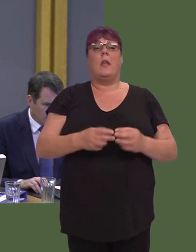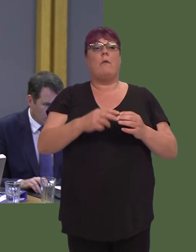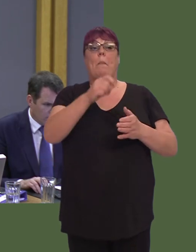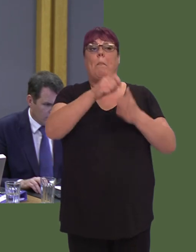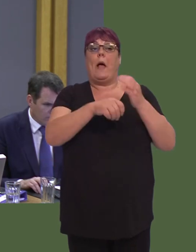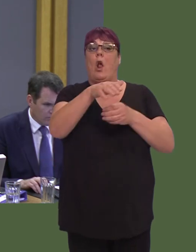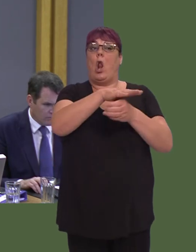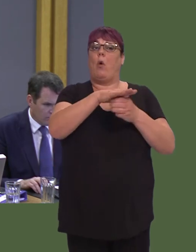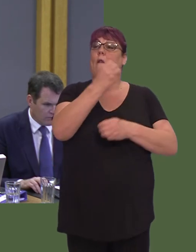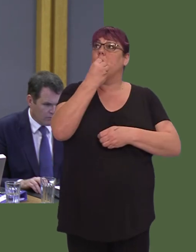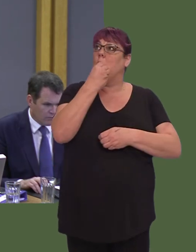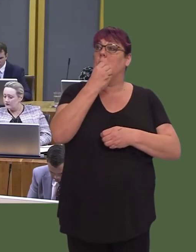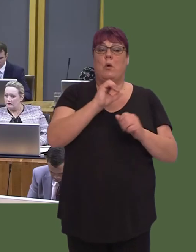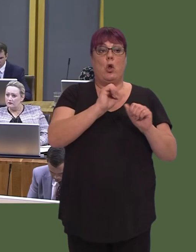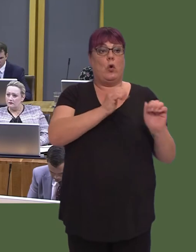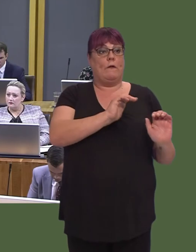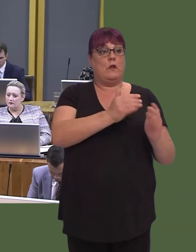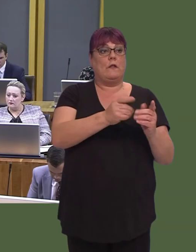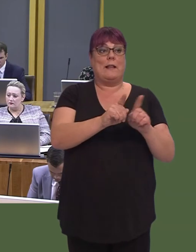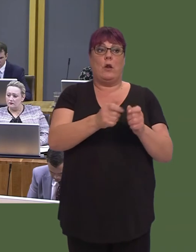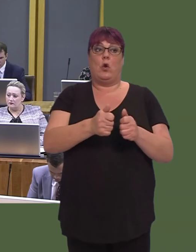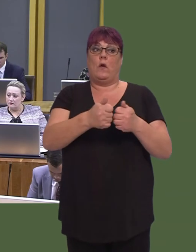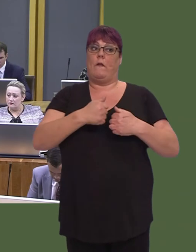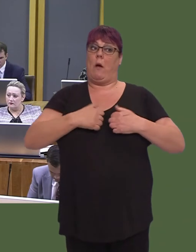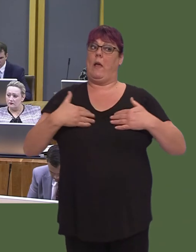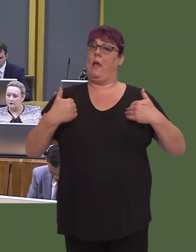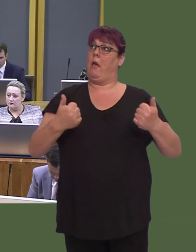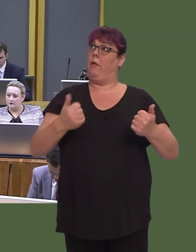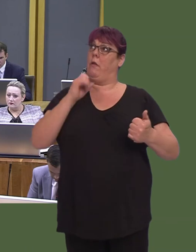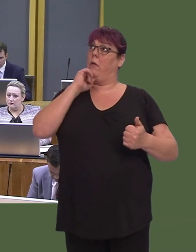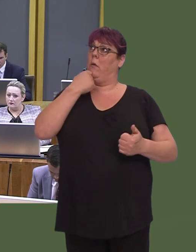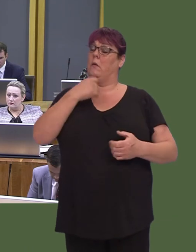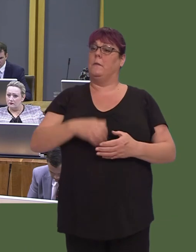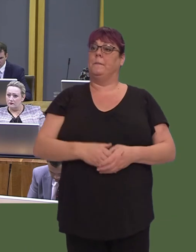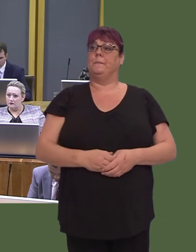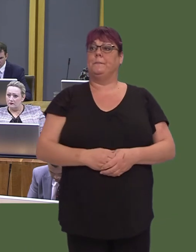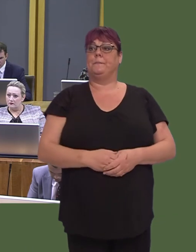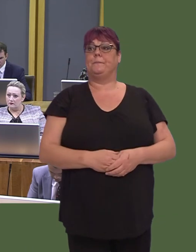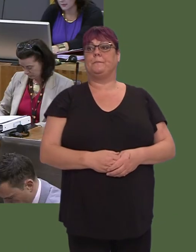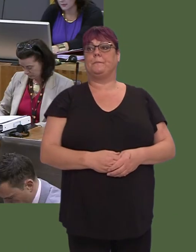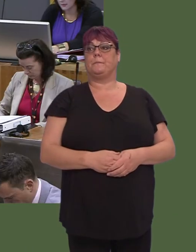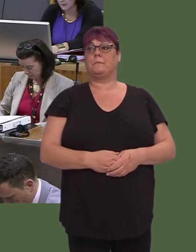also good for our health. Carwyn Jones AM: Well, what I can say is that we, of course, encourage Welsh public bodies